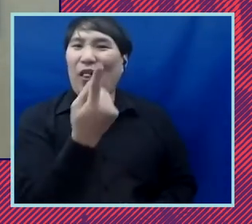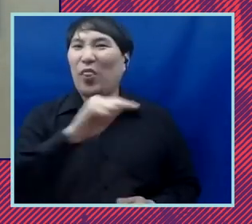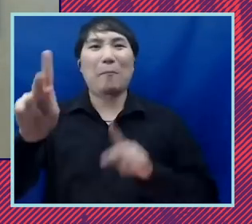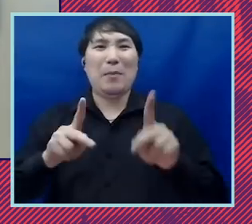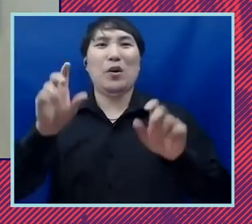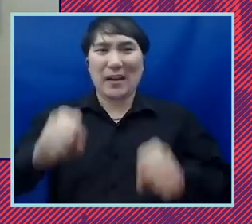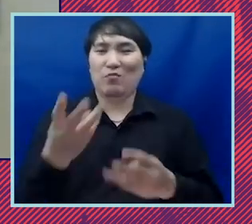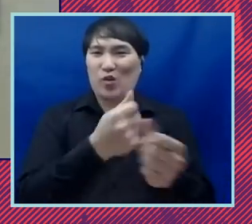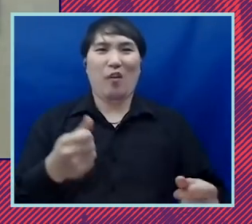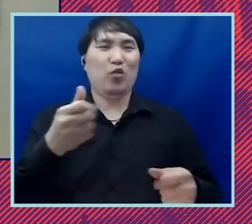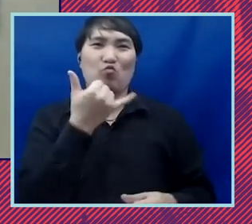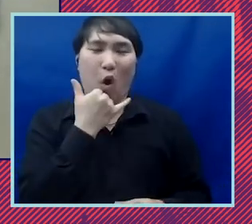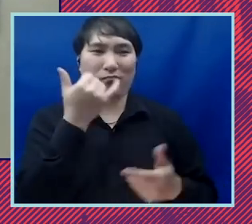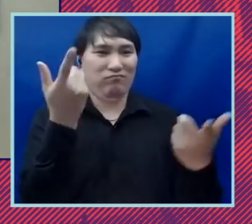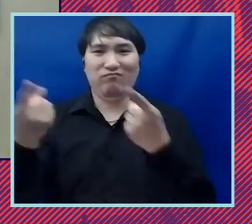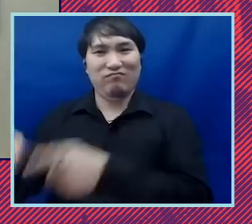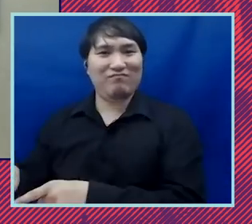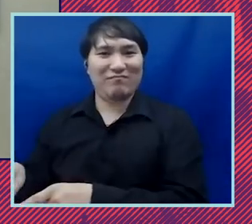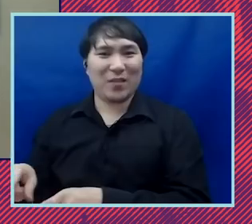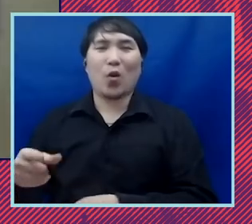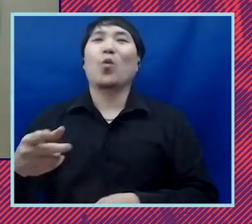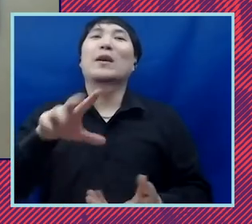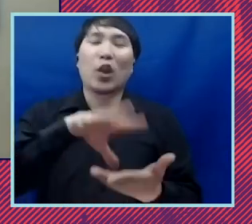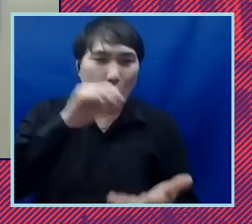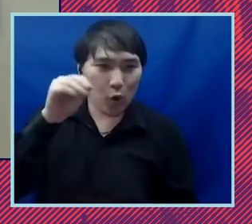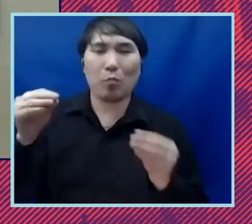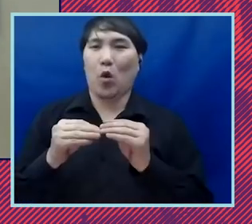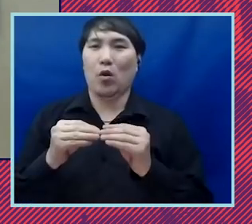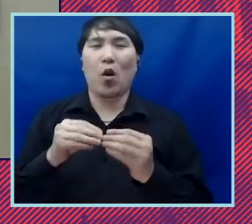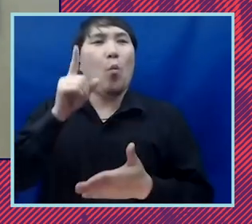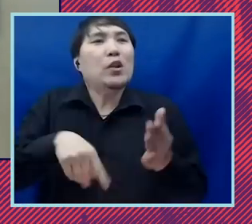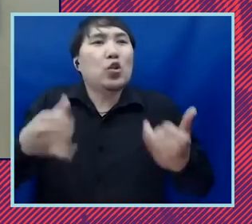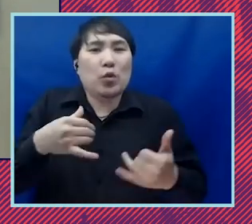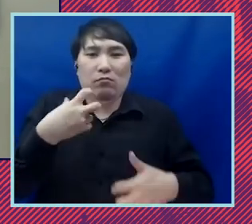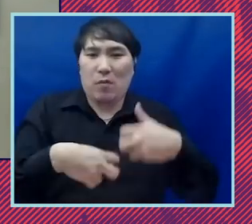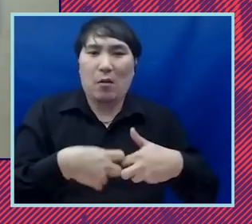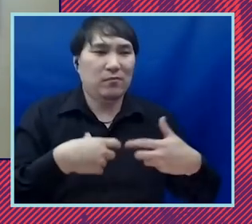together let's learn more what is the current problem with our systems how do we get here